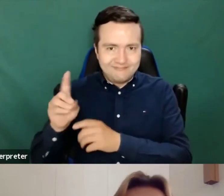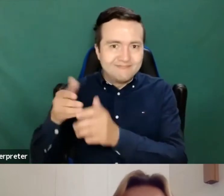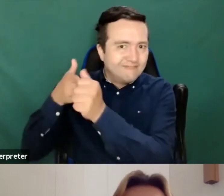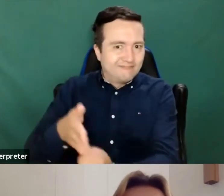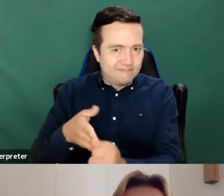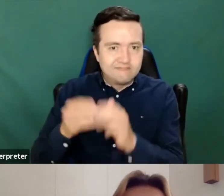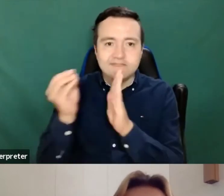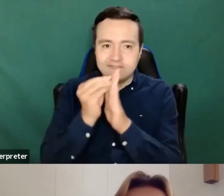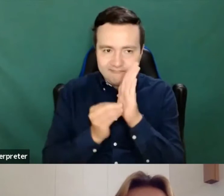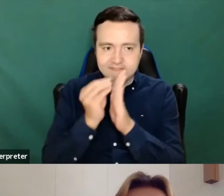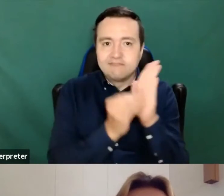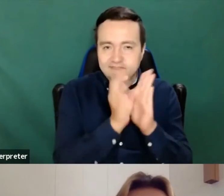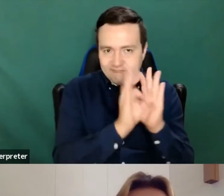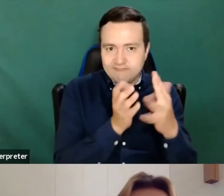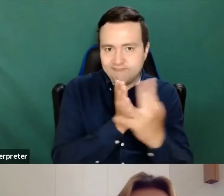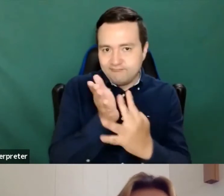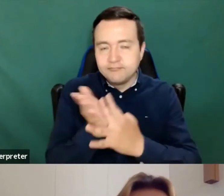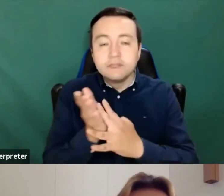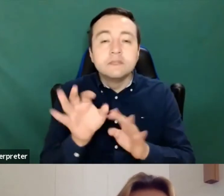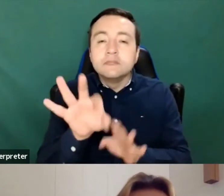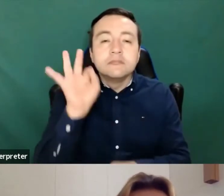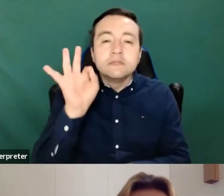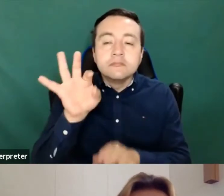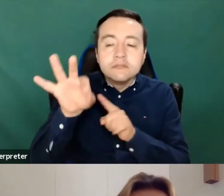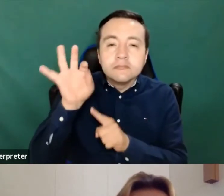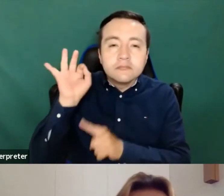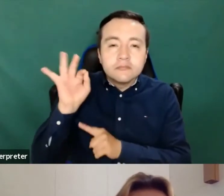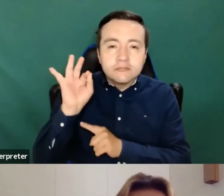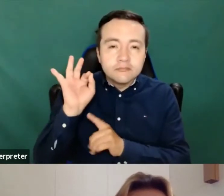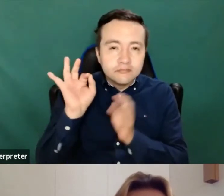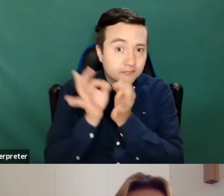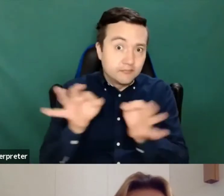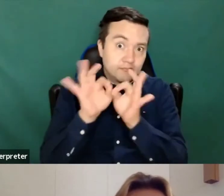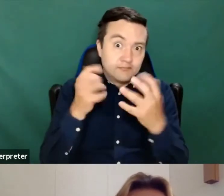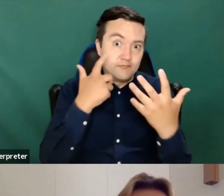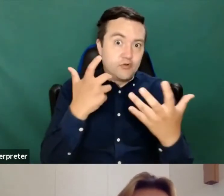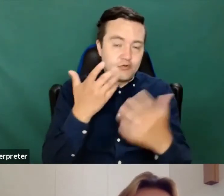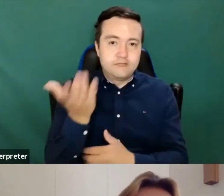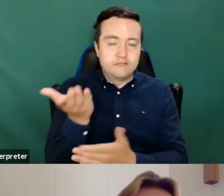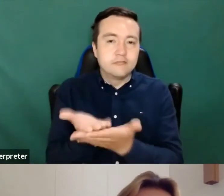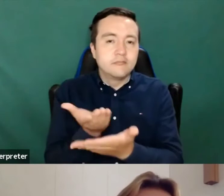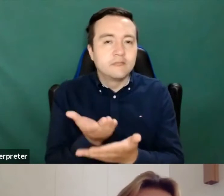So to highlight a few of the the points why the web accessibility directive